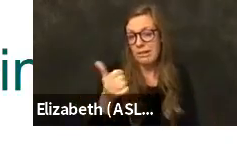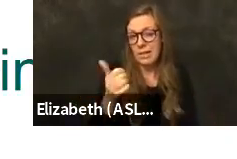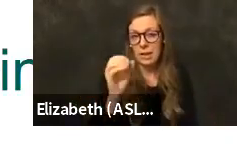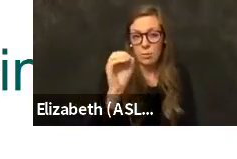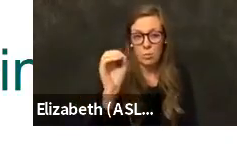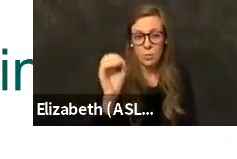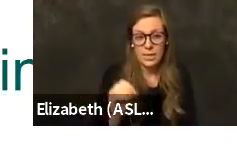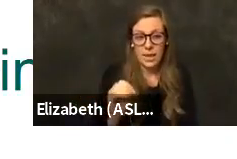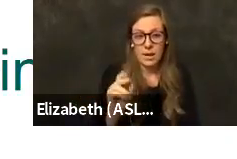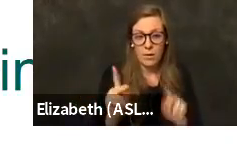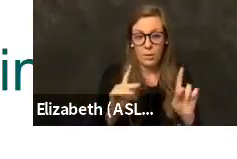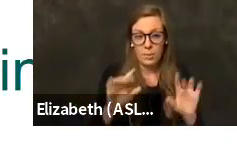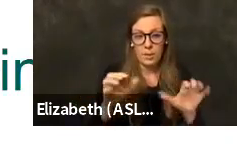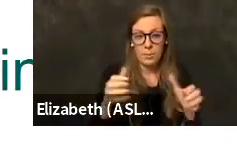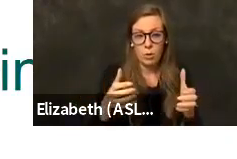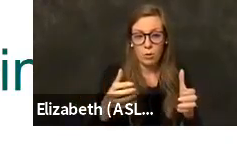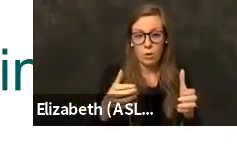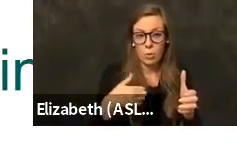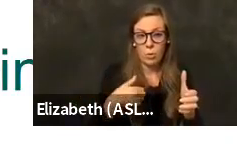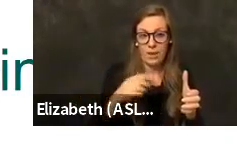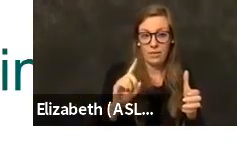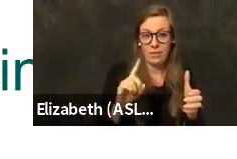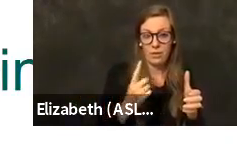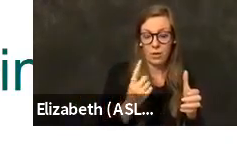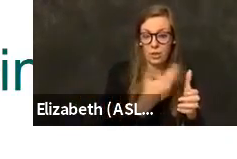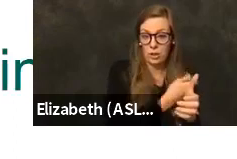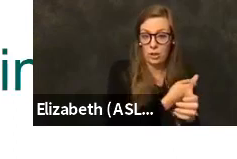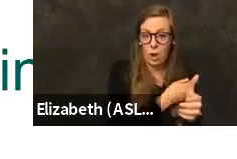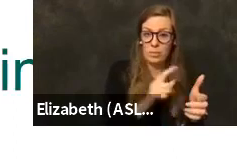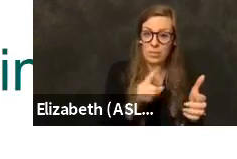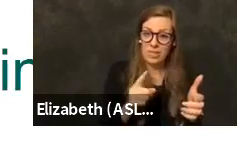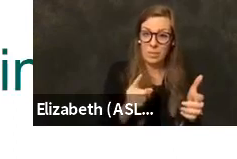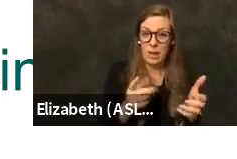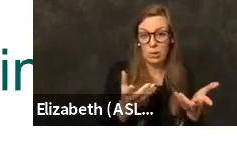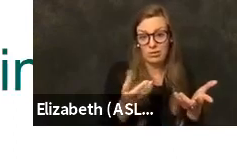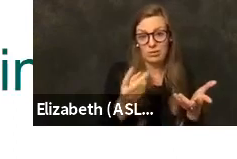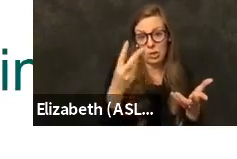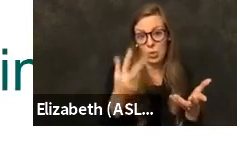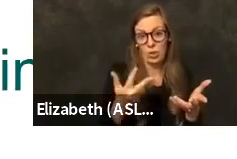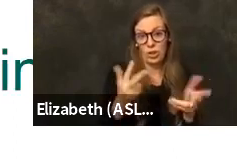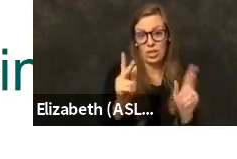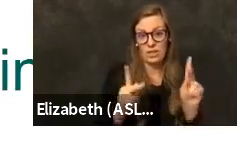have two thirds of the mortality in Sonoma County. So at this point, forty five percent of